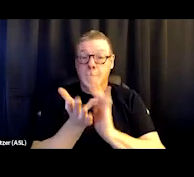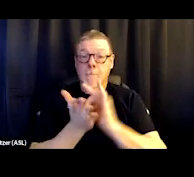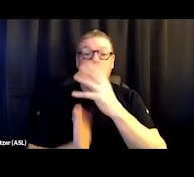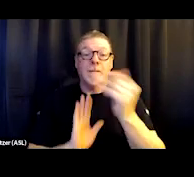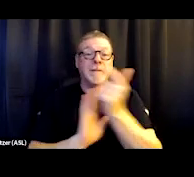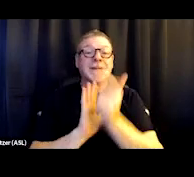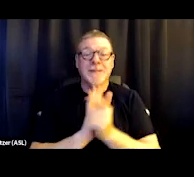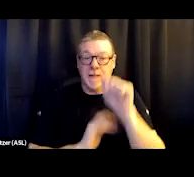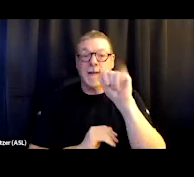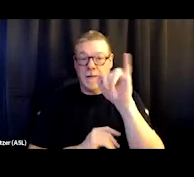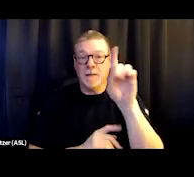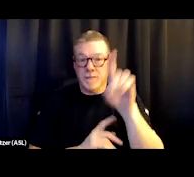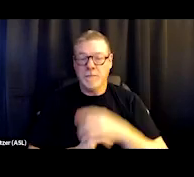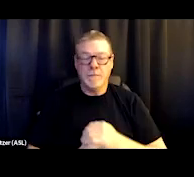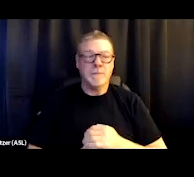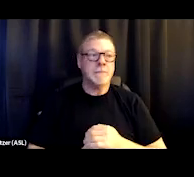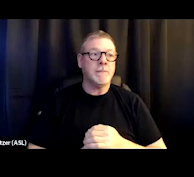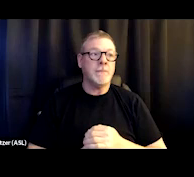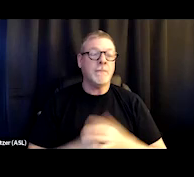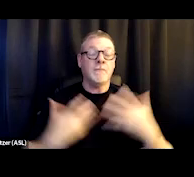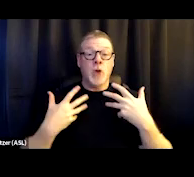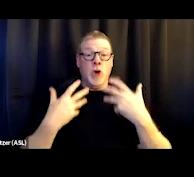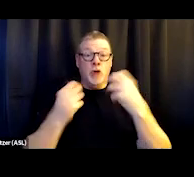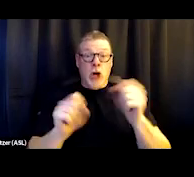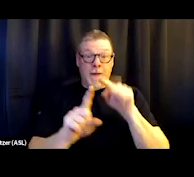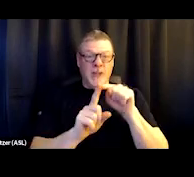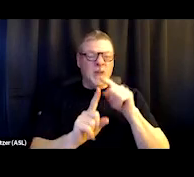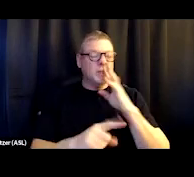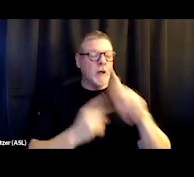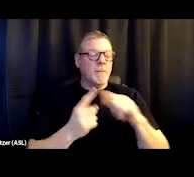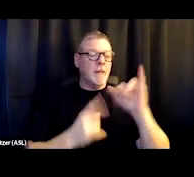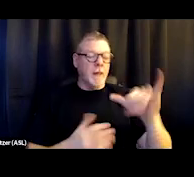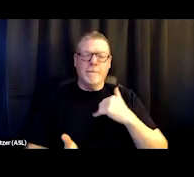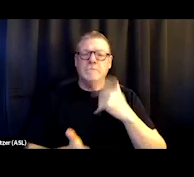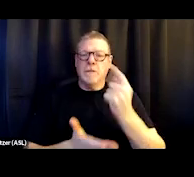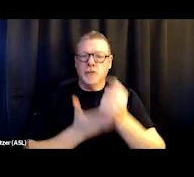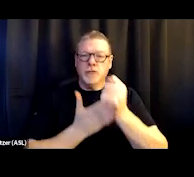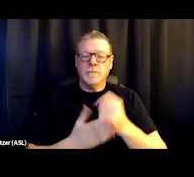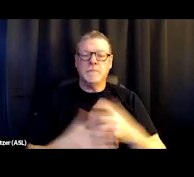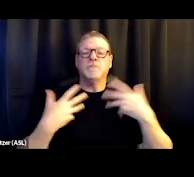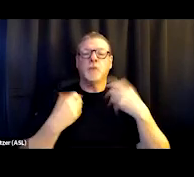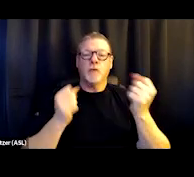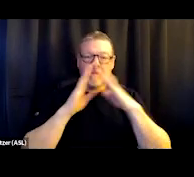The recovery communities, I'm gonna talk a little bit more in detail. We have a treatment facility, recovery housing, and then transitional housing,